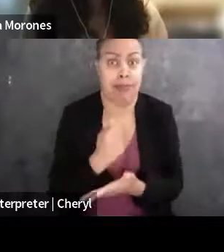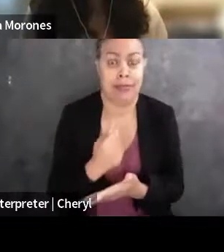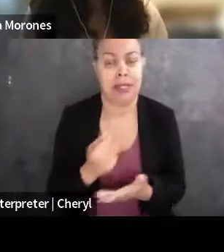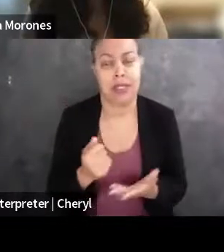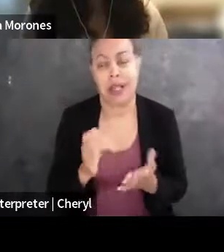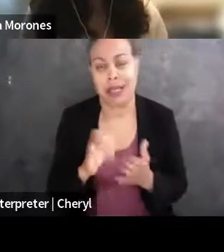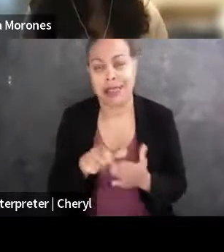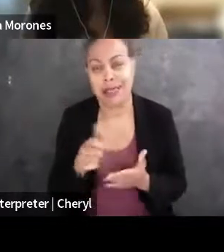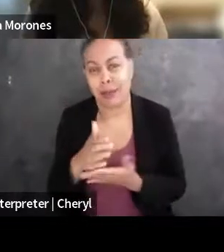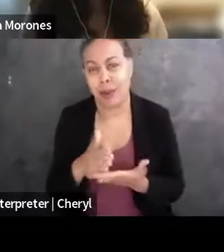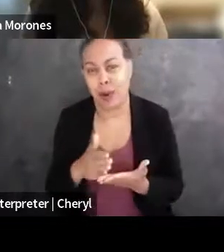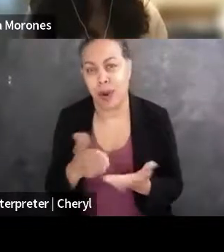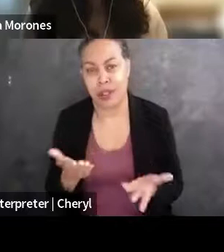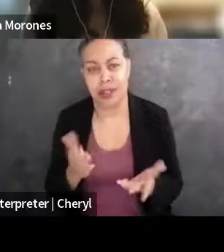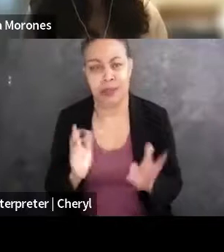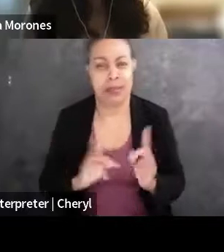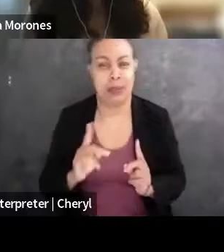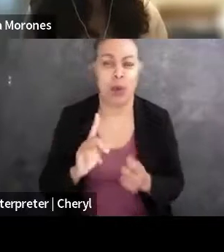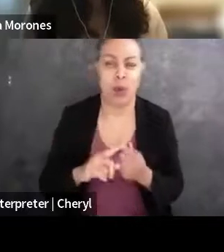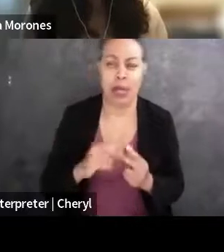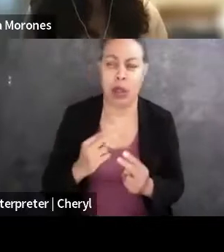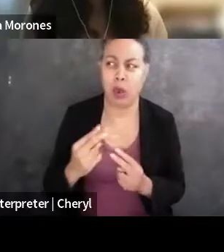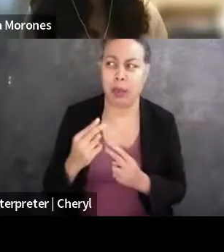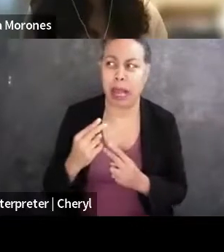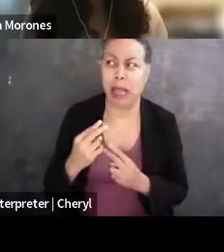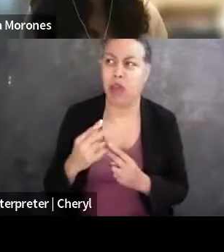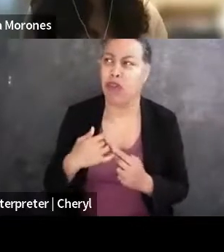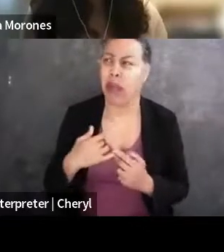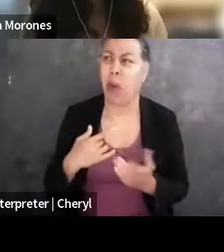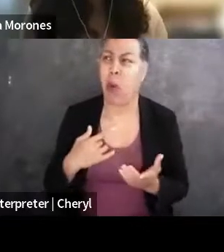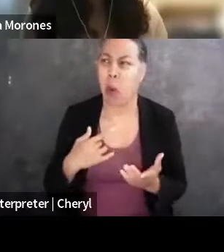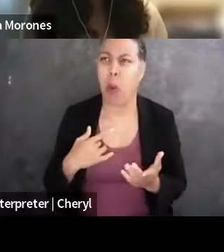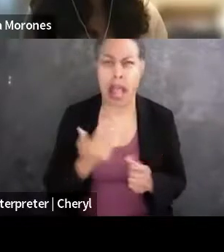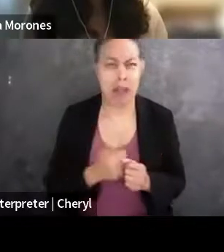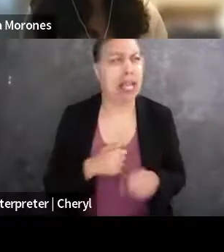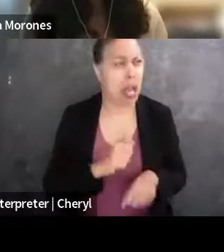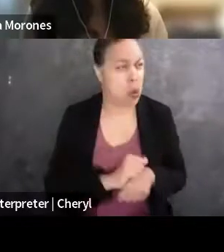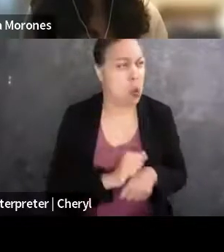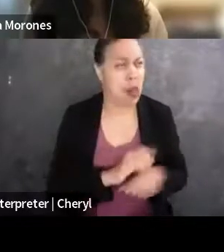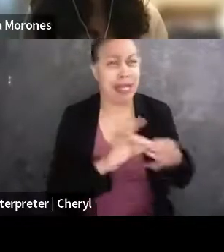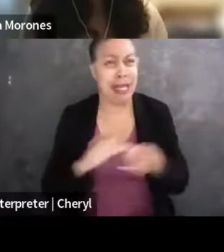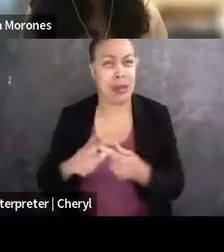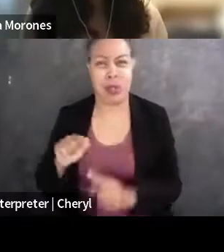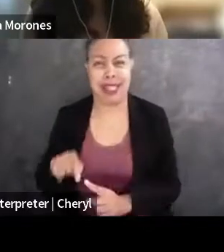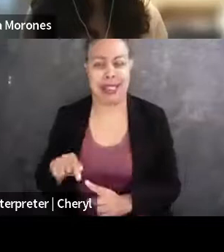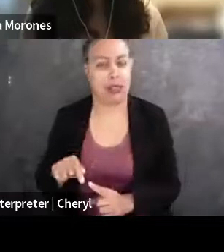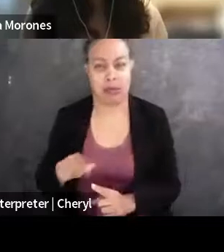that I think people like to look back and see things as this linear input-output narrative, which is not always the case.